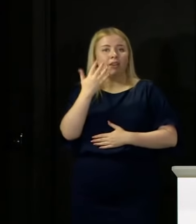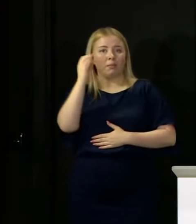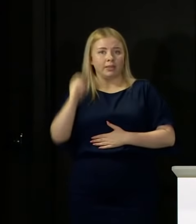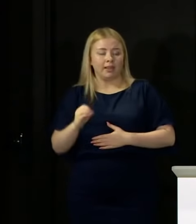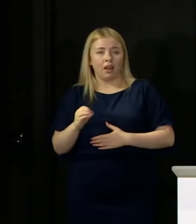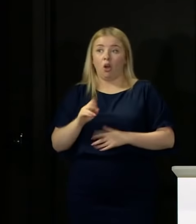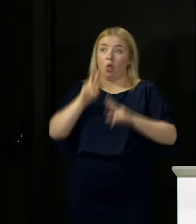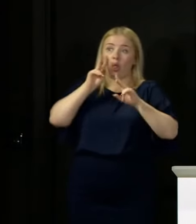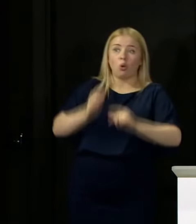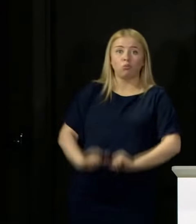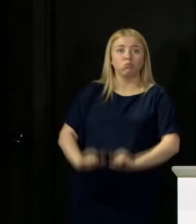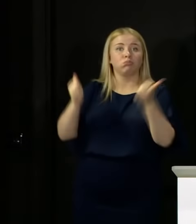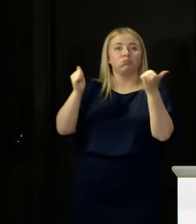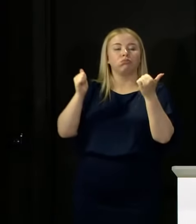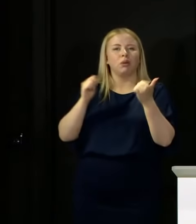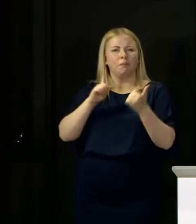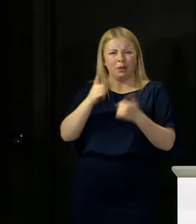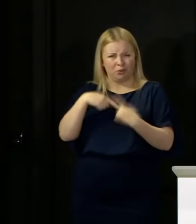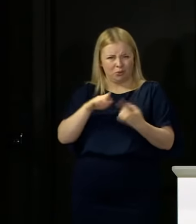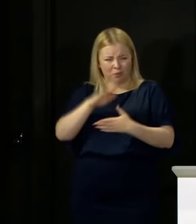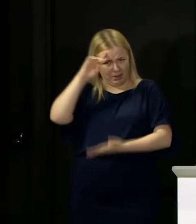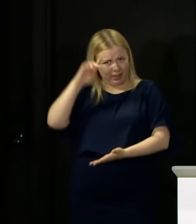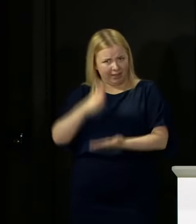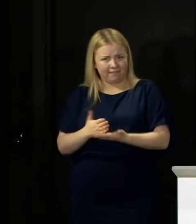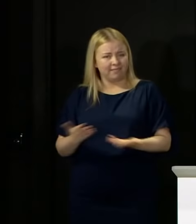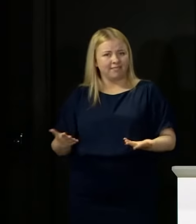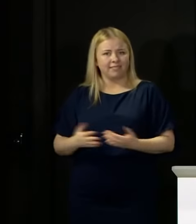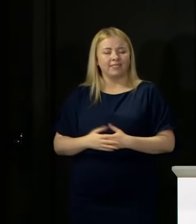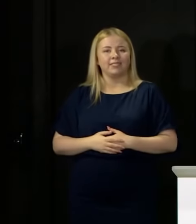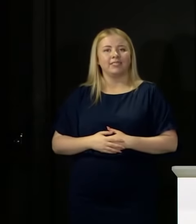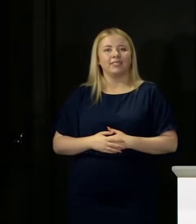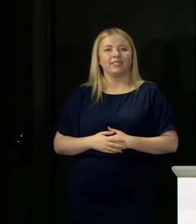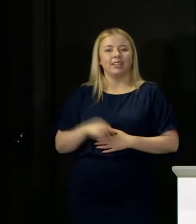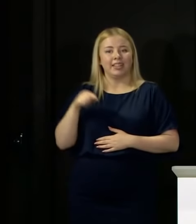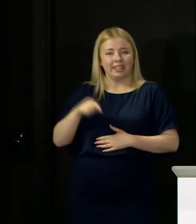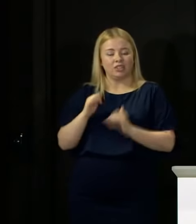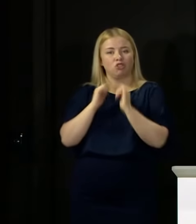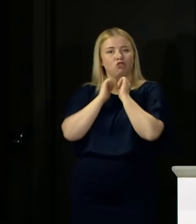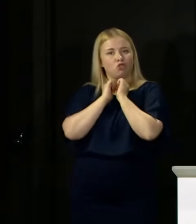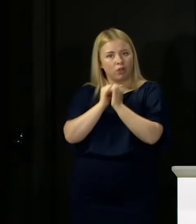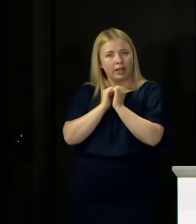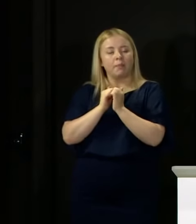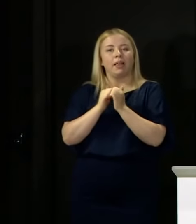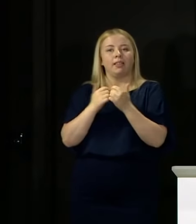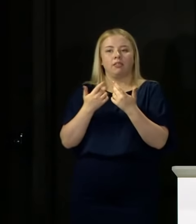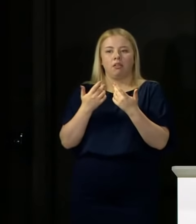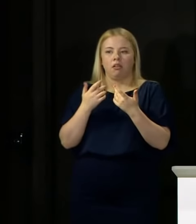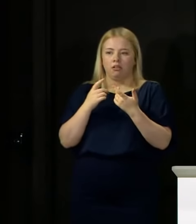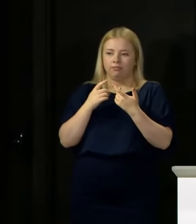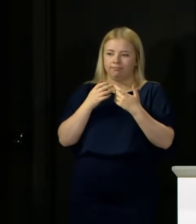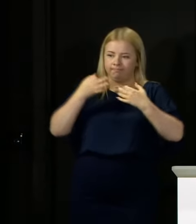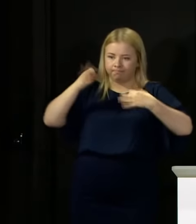But I am not sure you would be believing me. So this is about the credibility of the results that young people have, so that every young